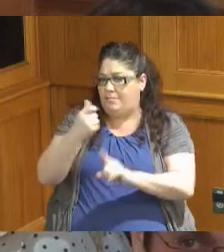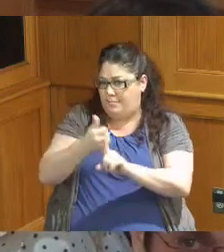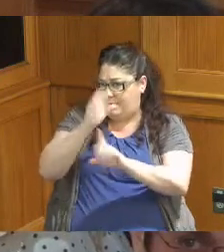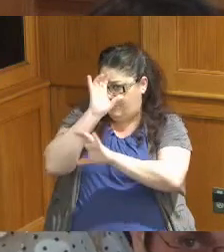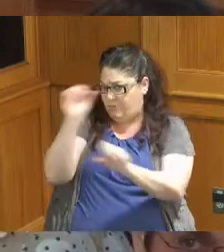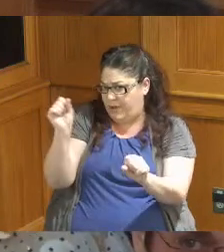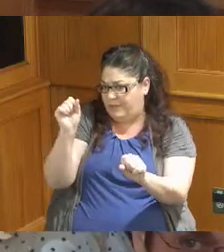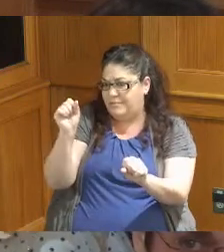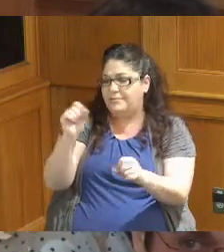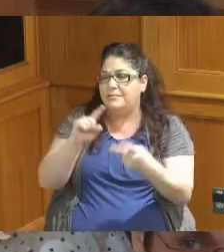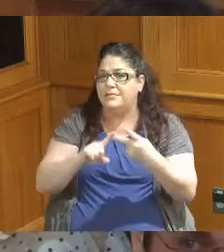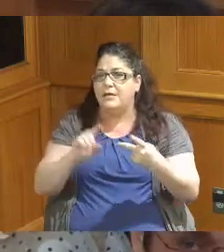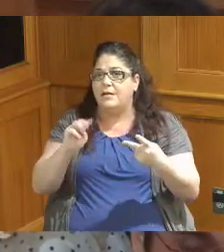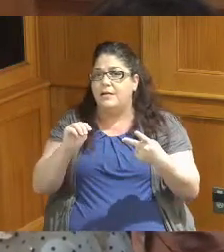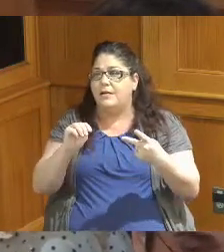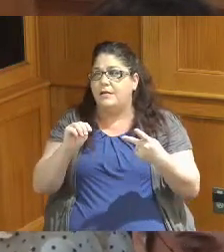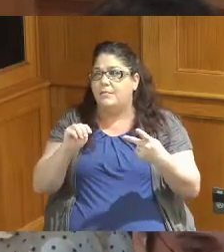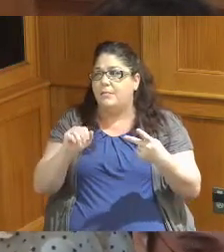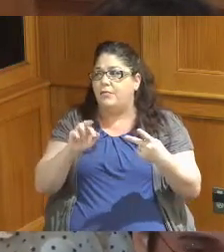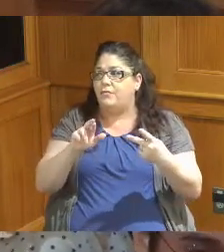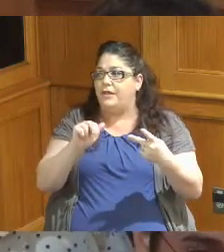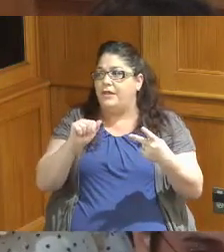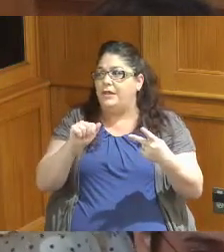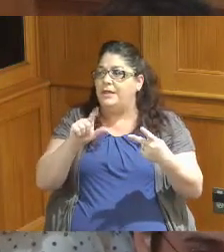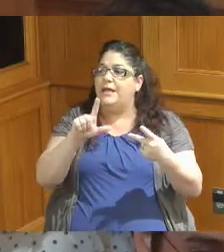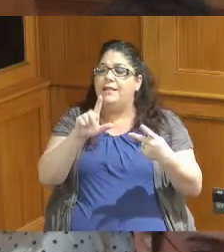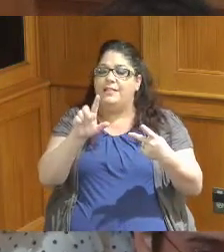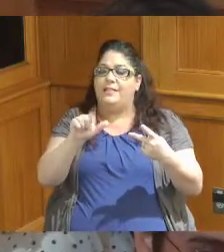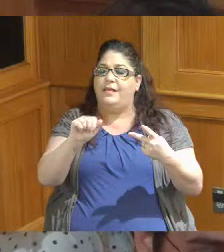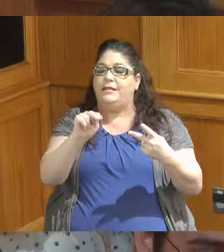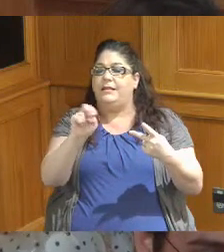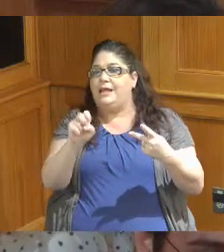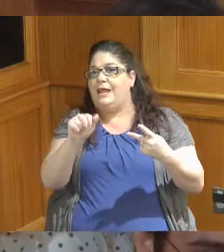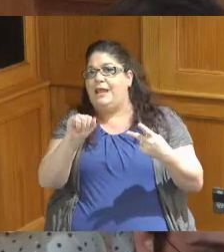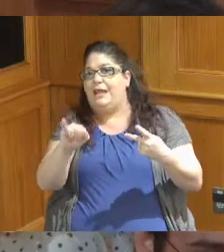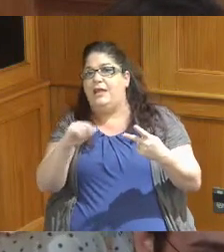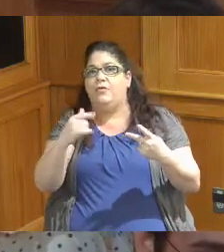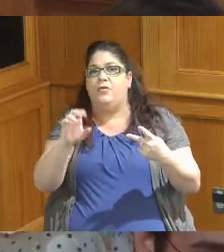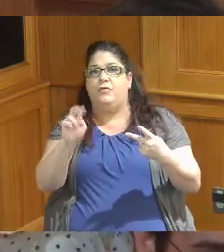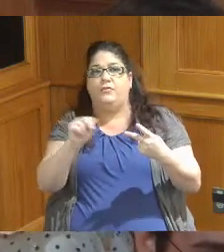Linea Garten Director of office engagement and Tommy Ballard interim associate Director